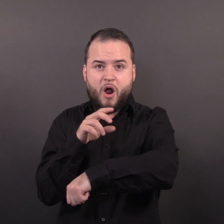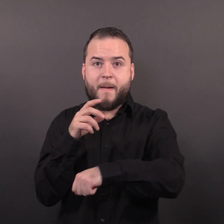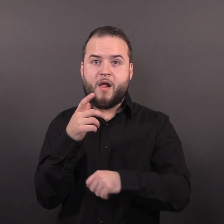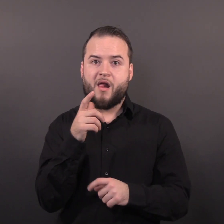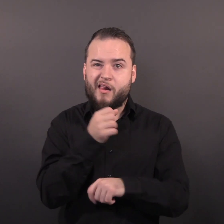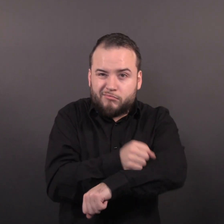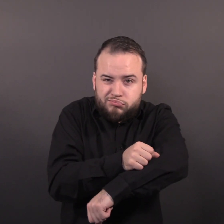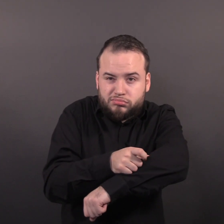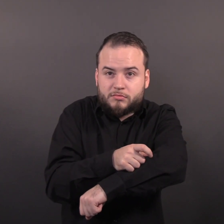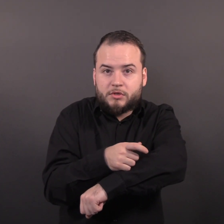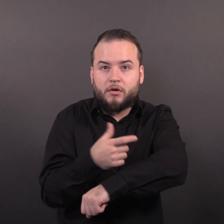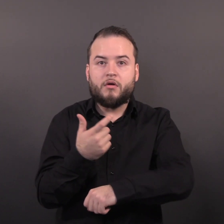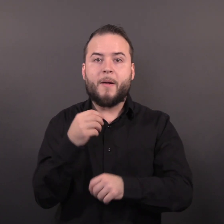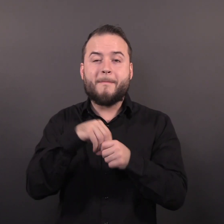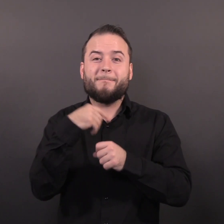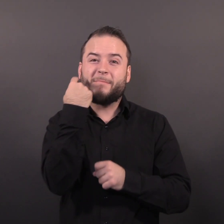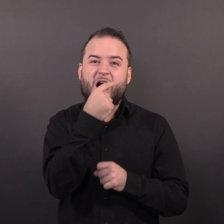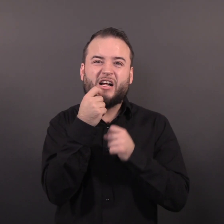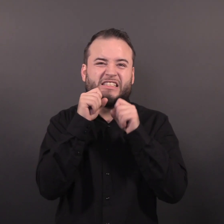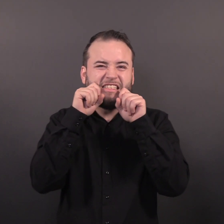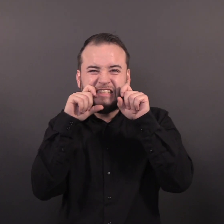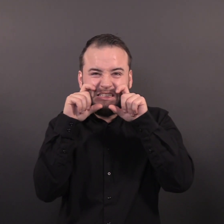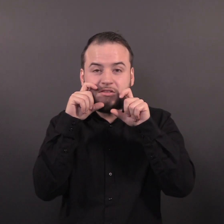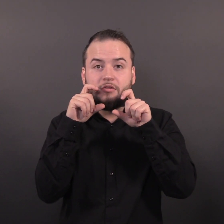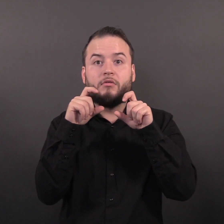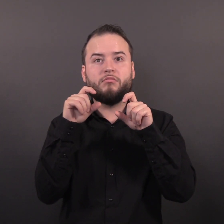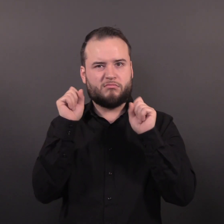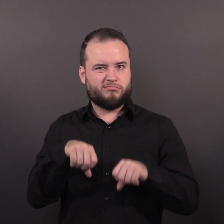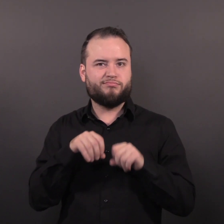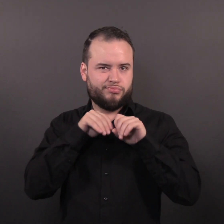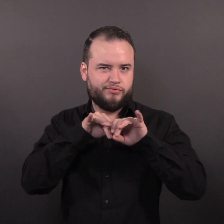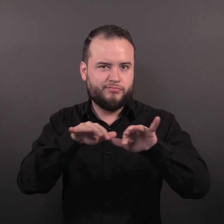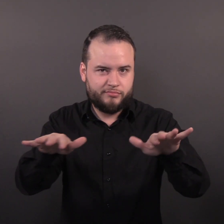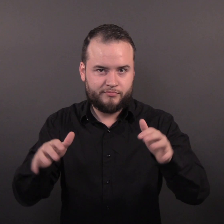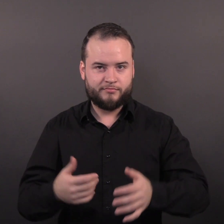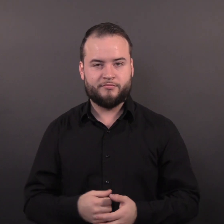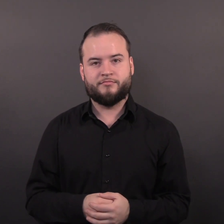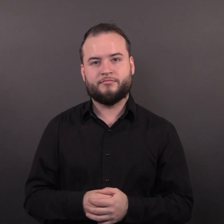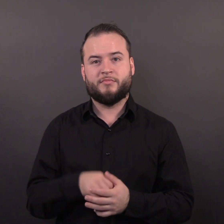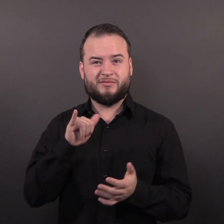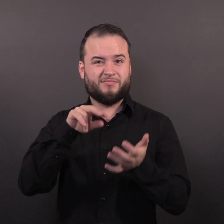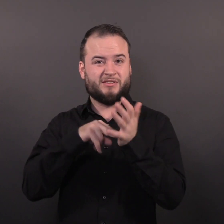or sores in the mouth can also be infectious, meaning the virus can spread through direct